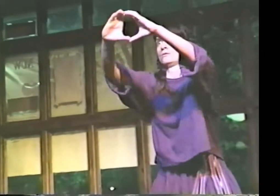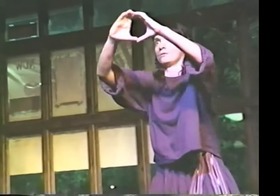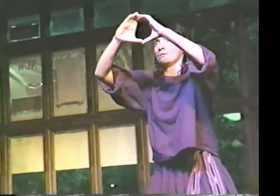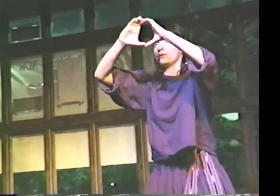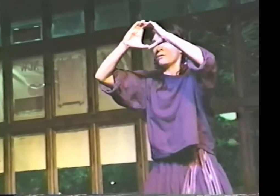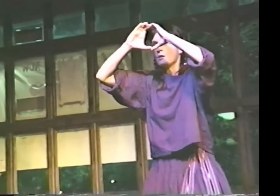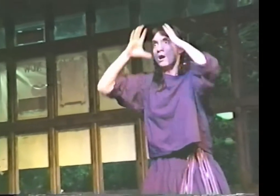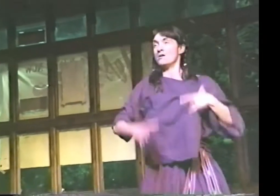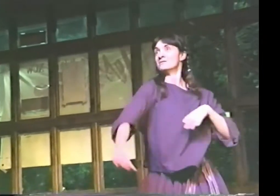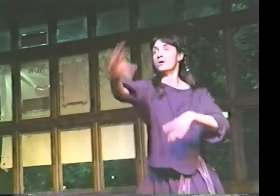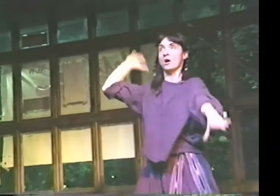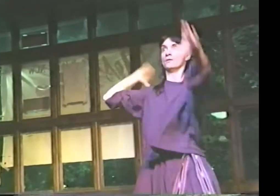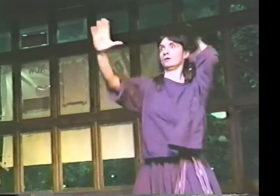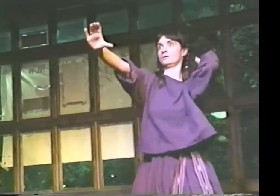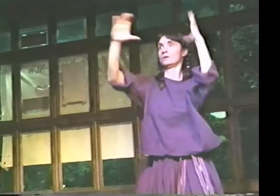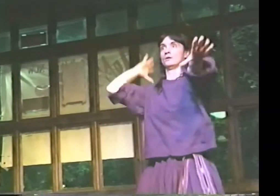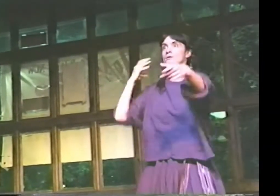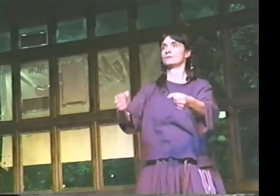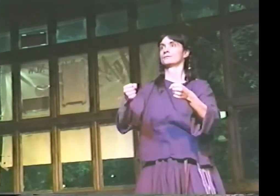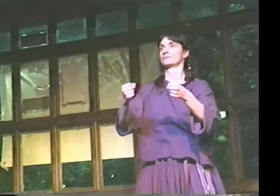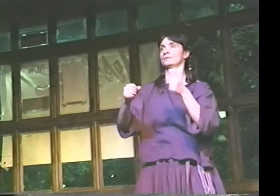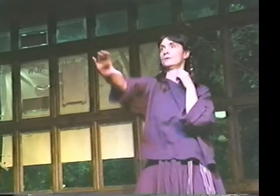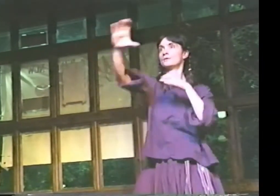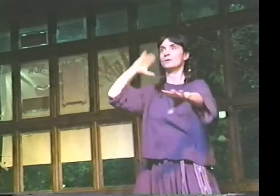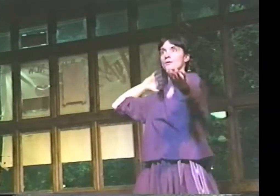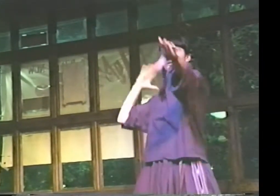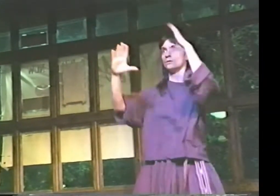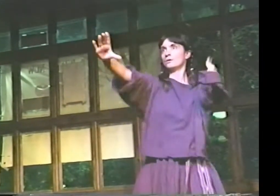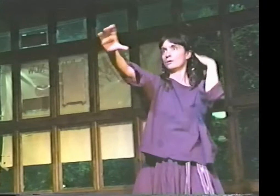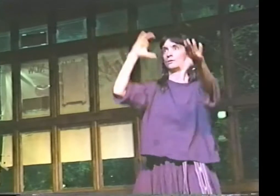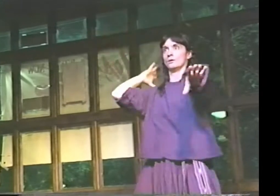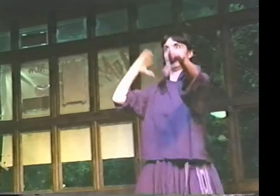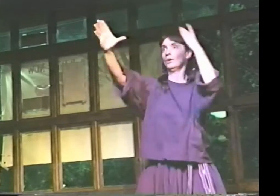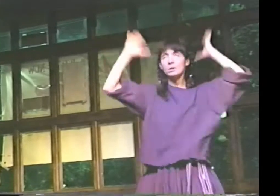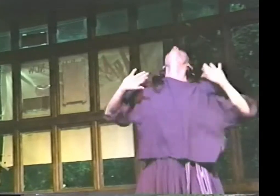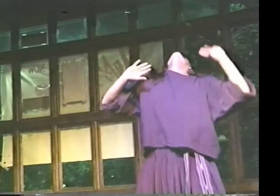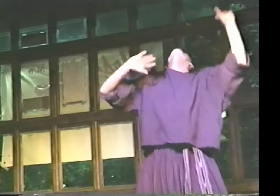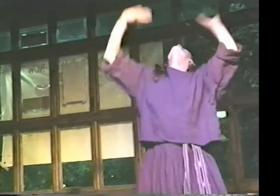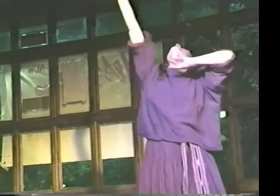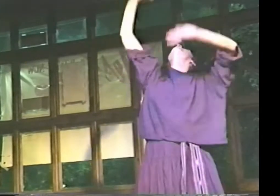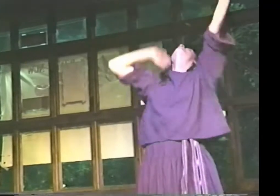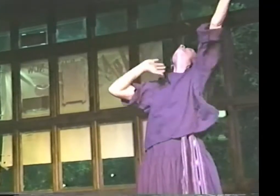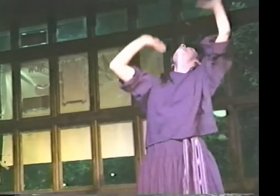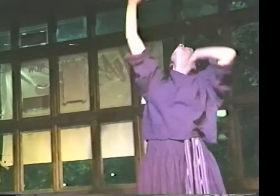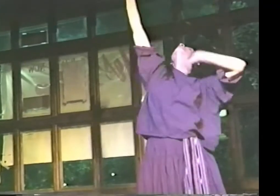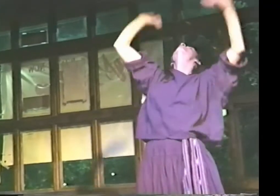"INTO THE PIPE, "HEADING UP